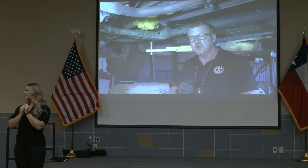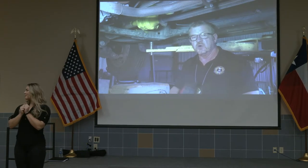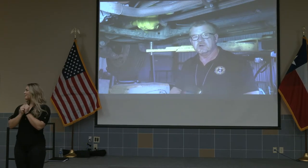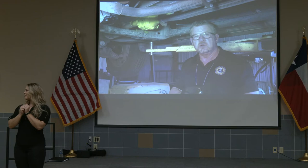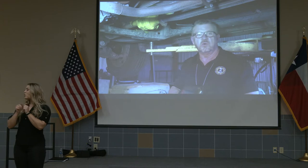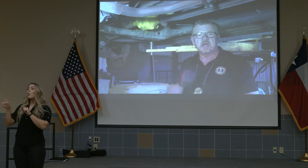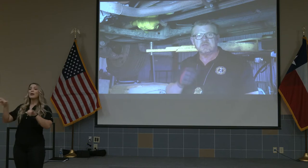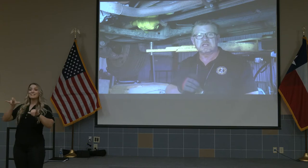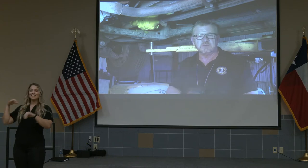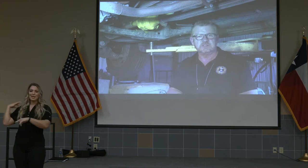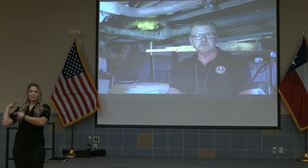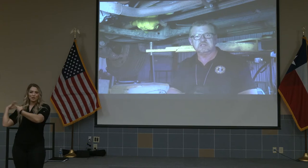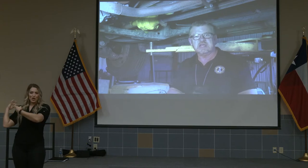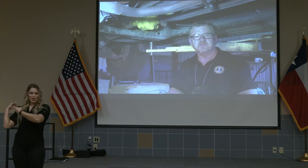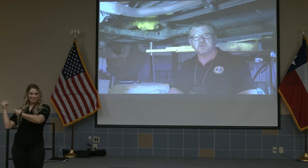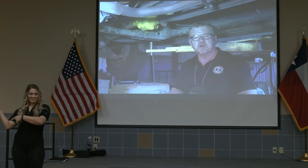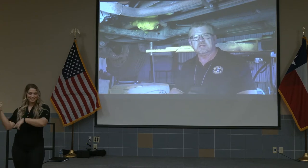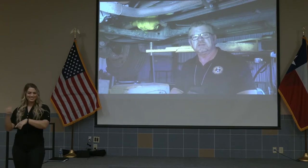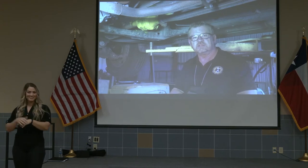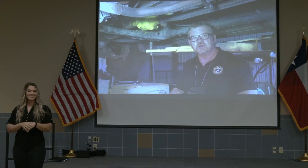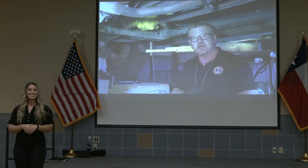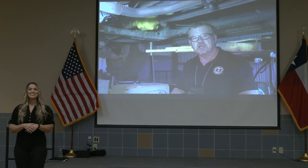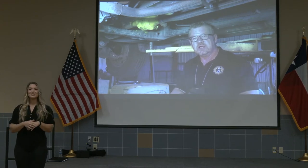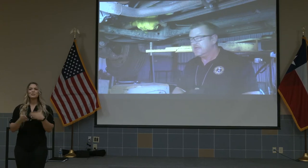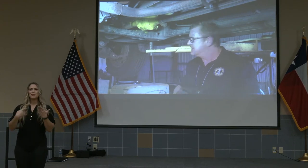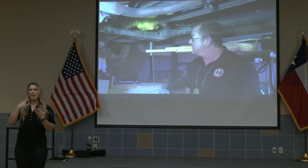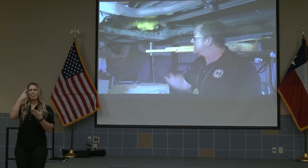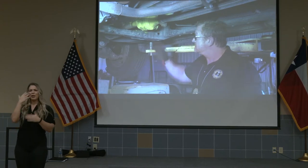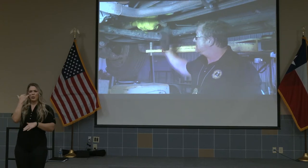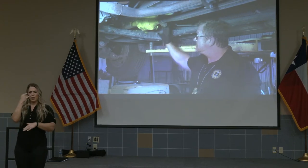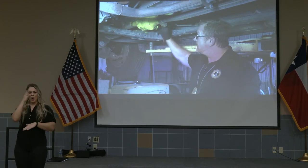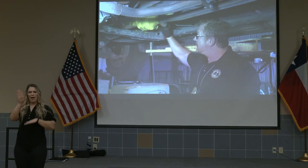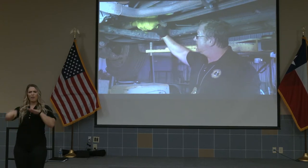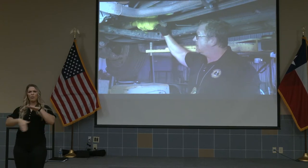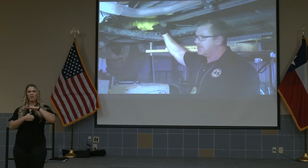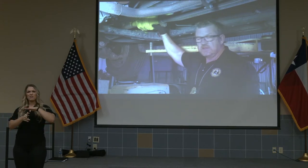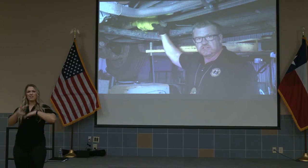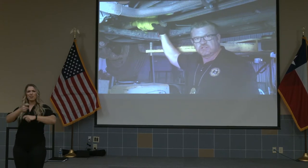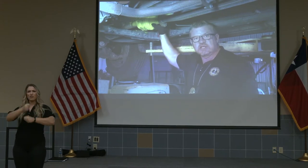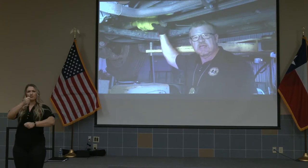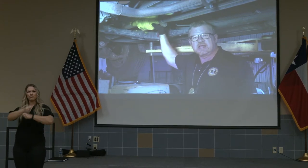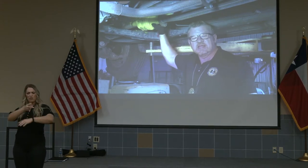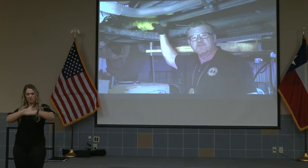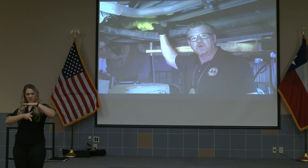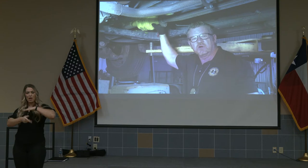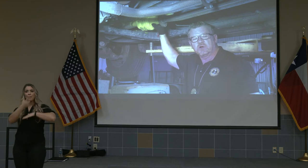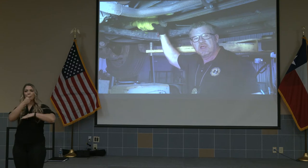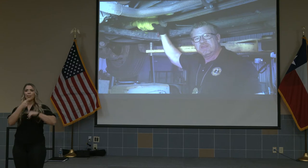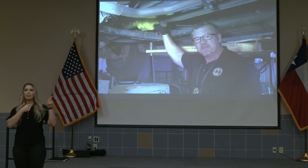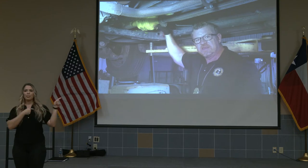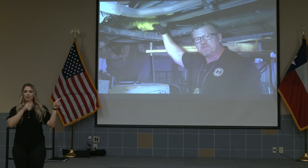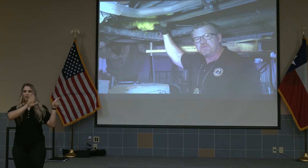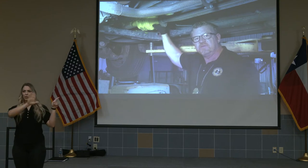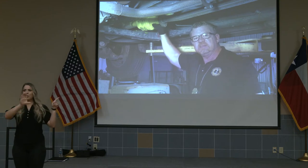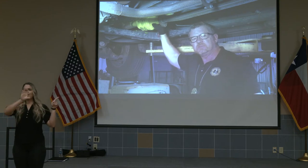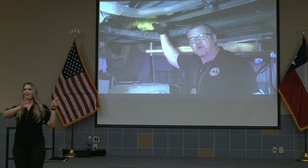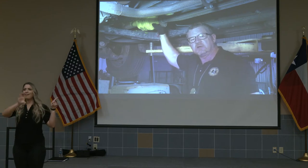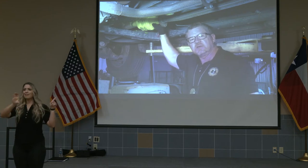wondering why am I coming to you today from underneath a truck. It's because of these right here. This is your catalytic converter. The theft of these parts off